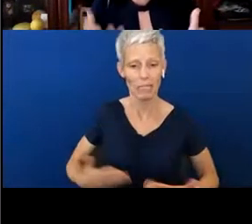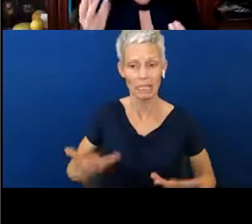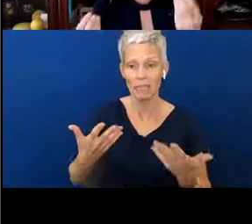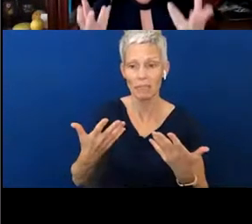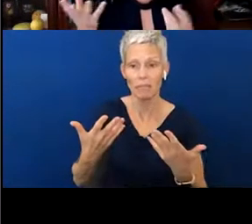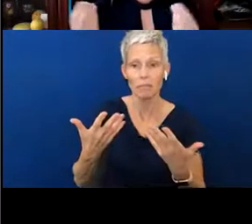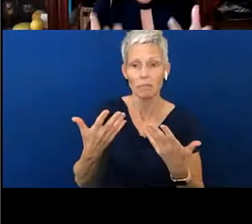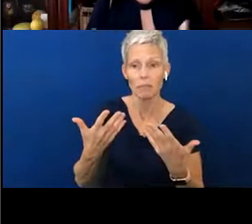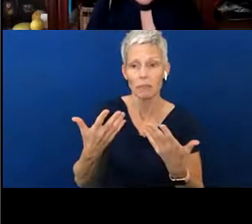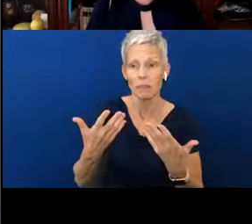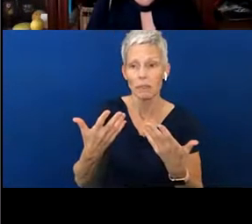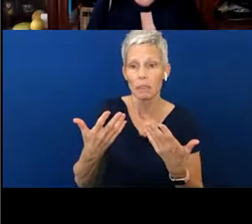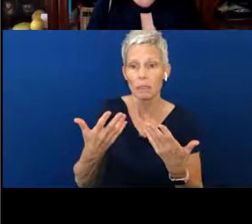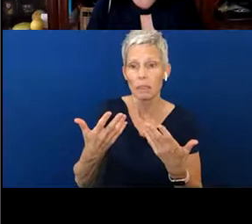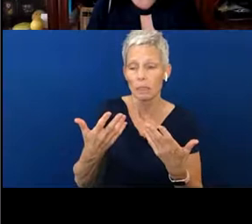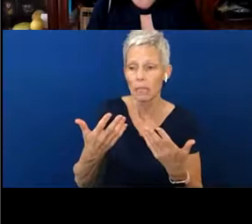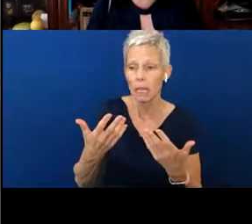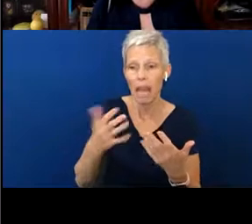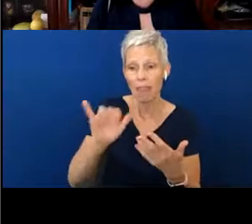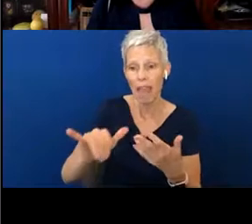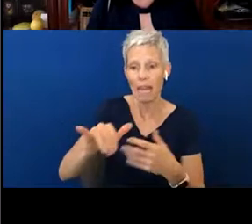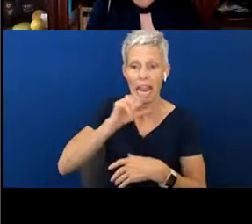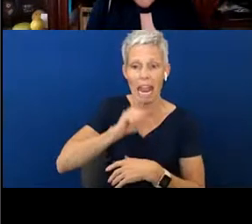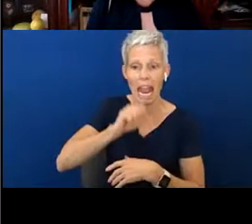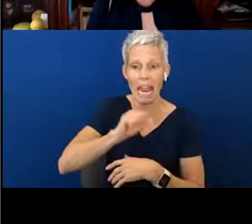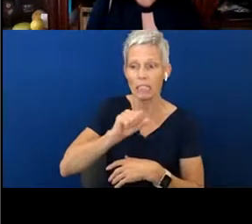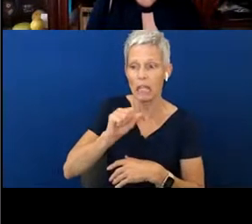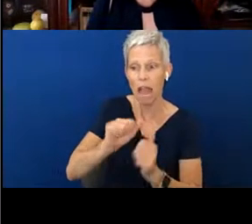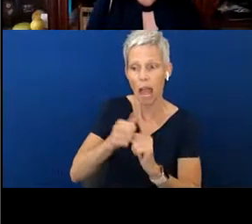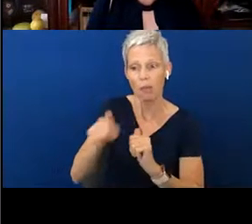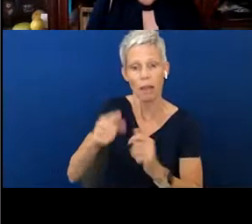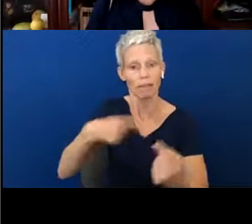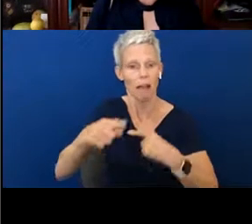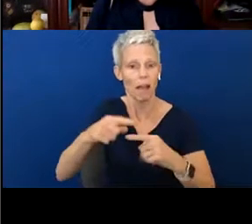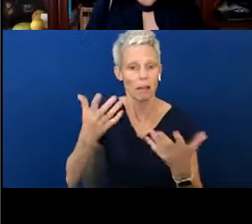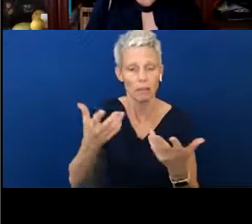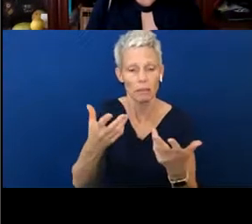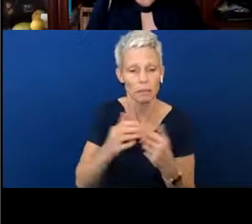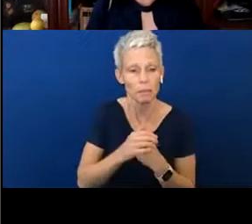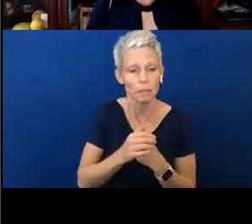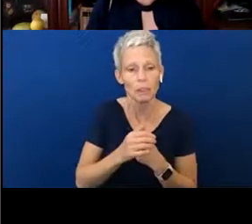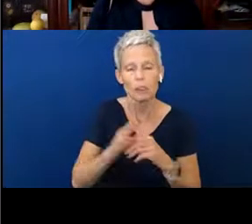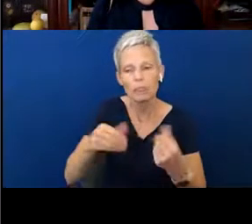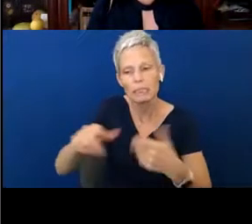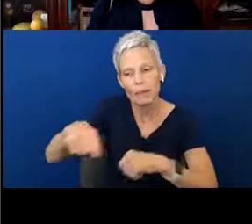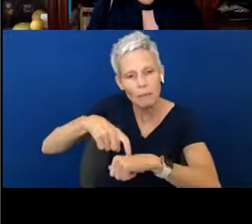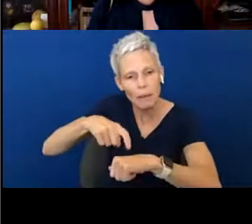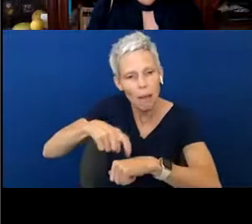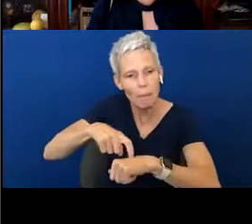use their hands and make a particular sign. So, give them time. Keep using these words,